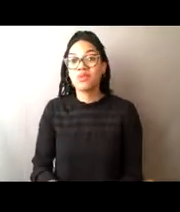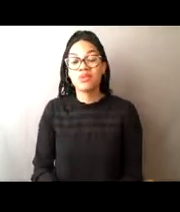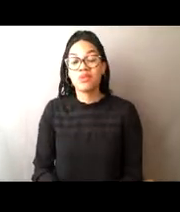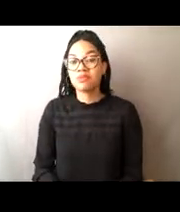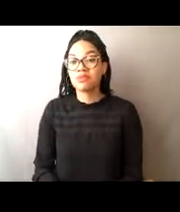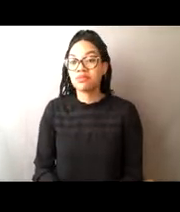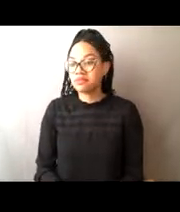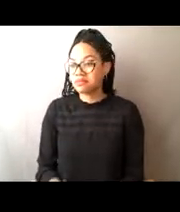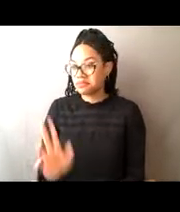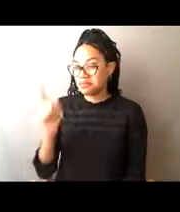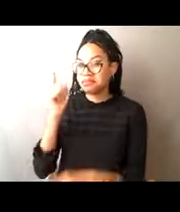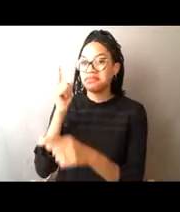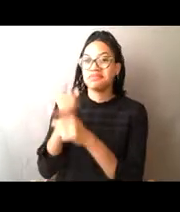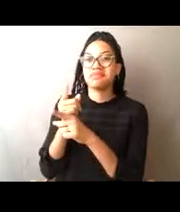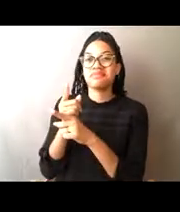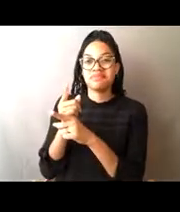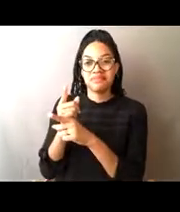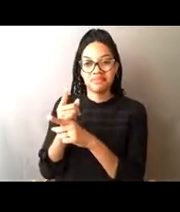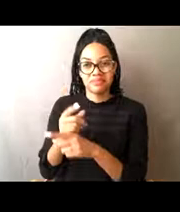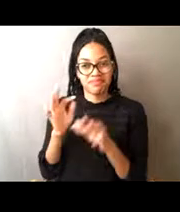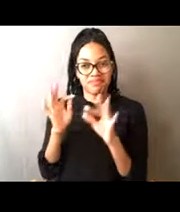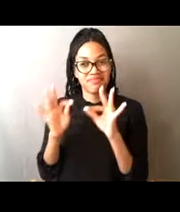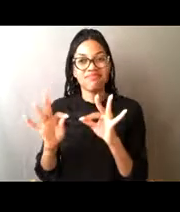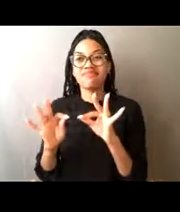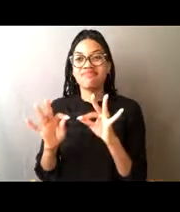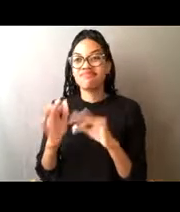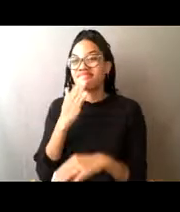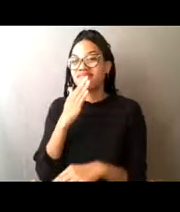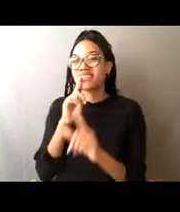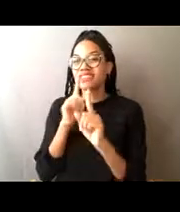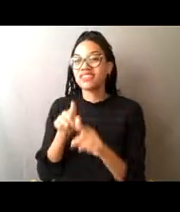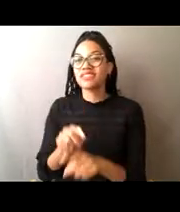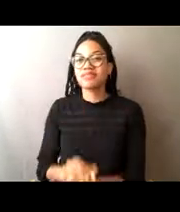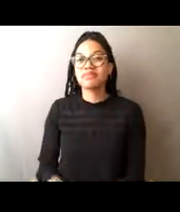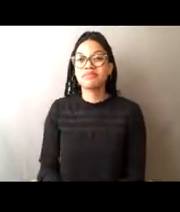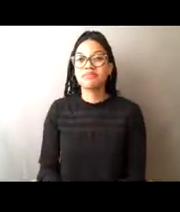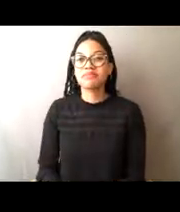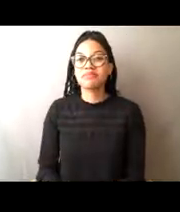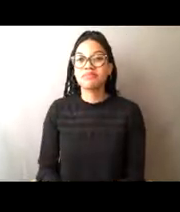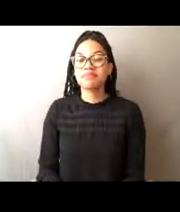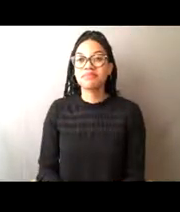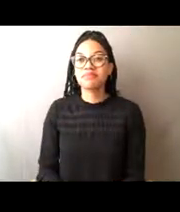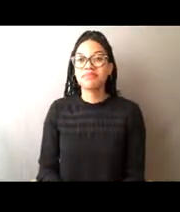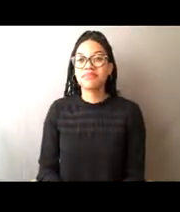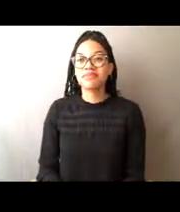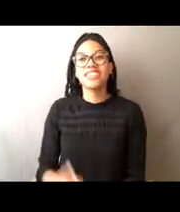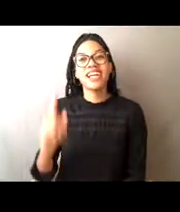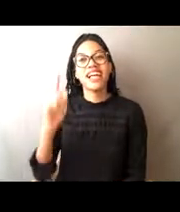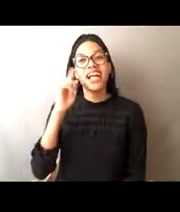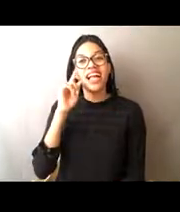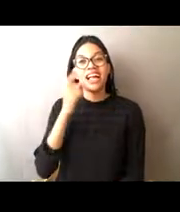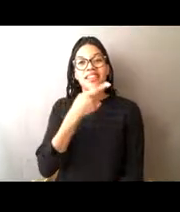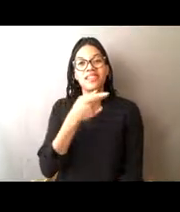You guys nailed it, perfect, good answers. Again, I think you should be teaching this instead of us.